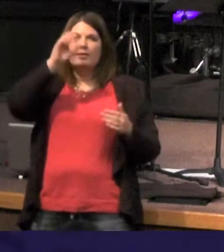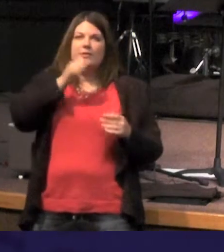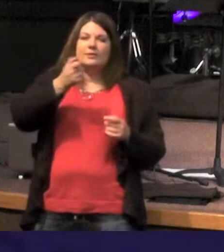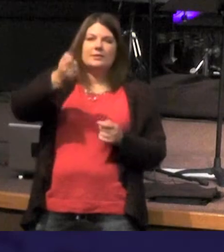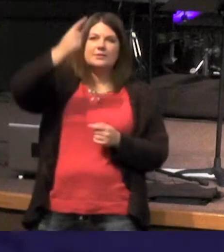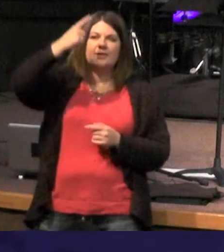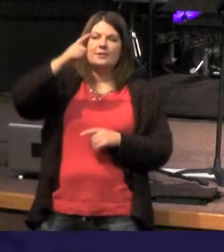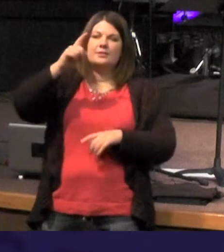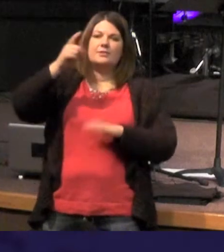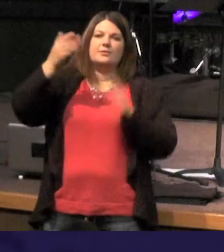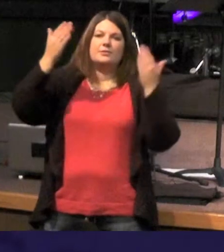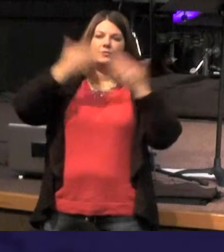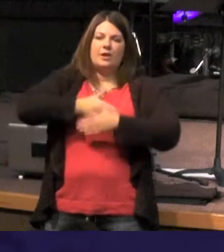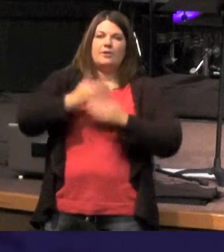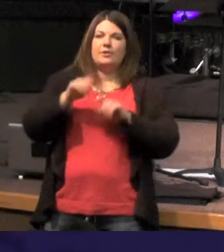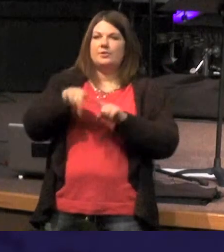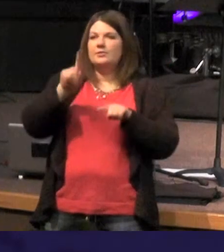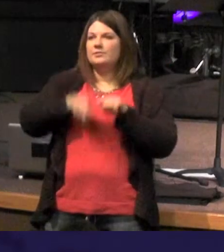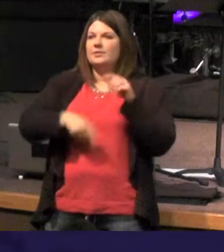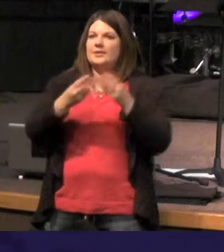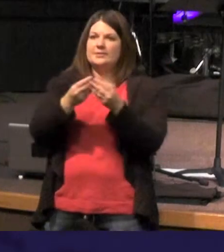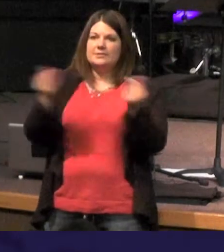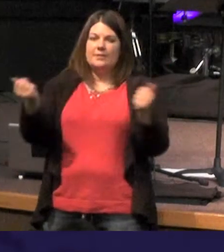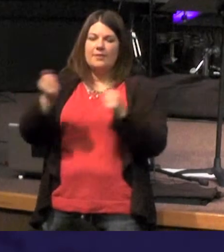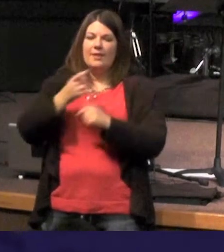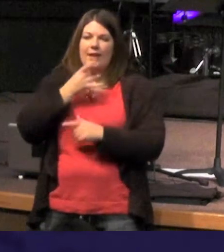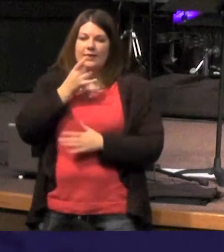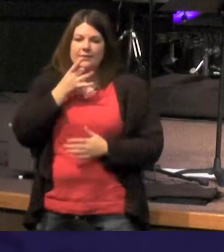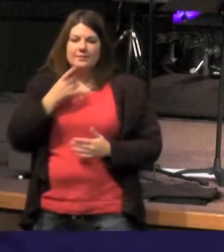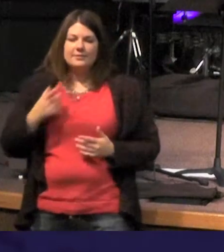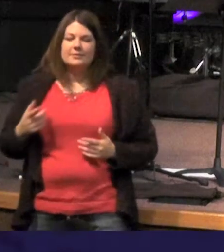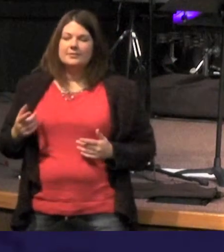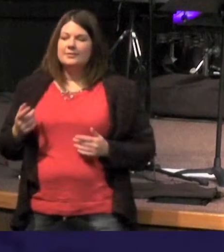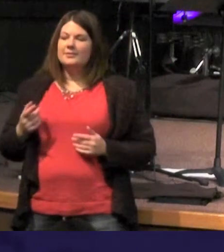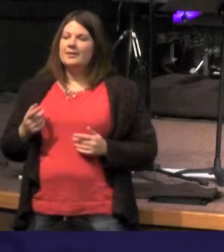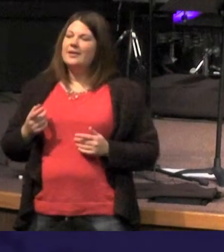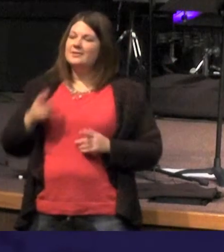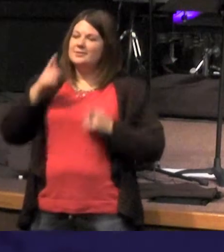extinguish it and it is translated various ways in fact kind of fun to take out different versions